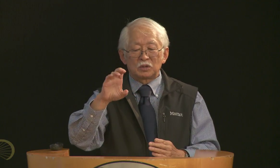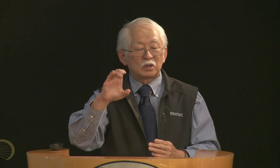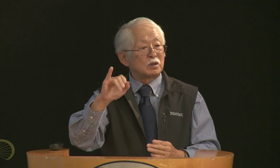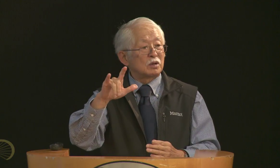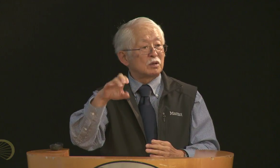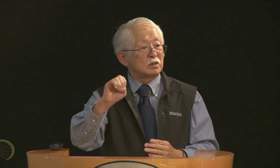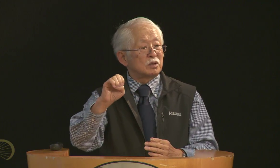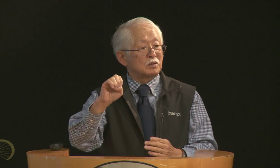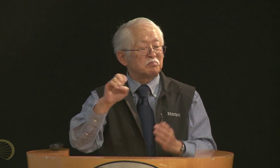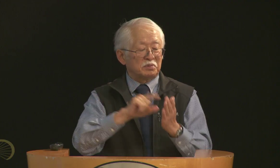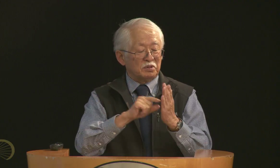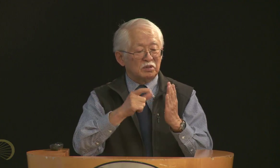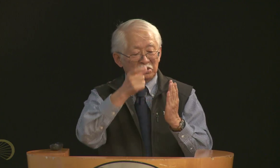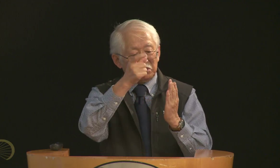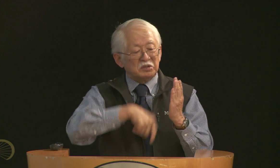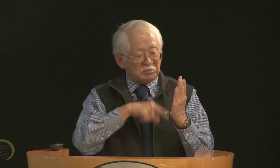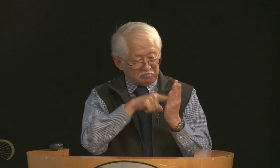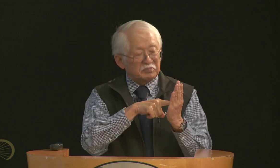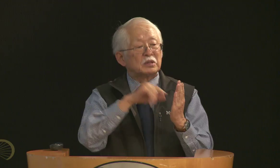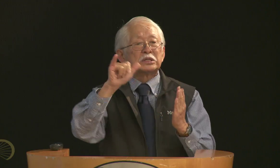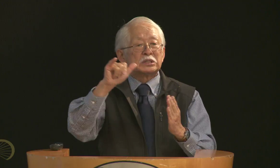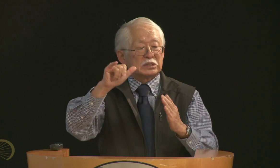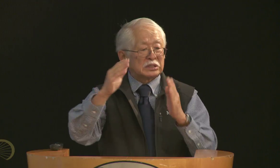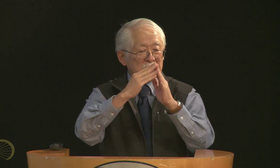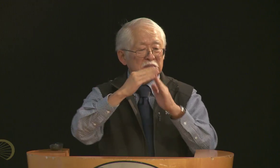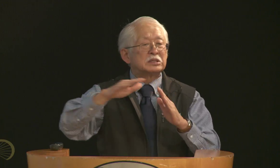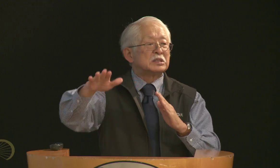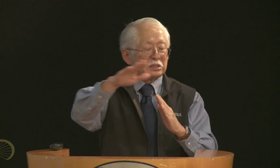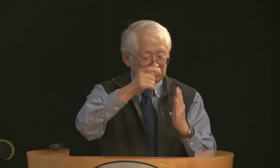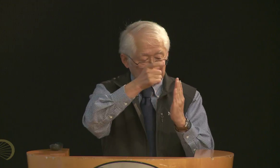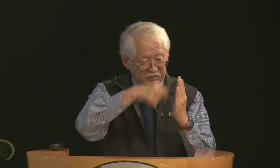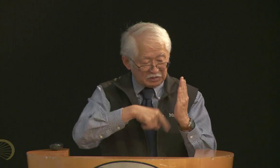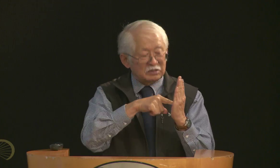Chronicle, which was their newsletter,